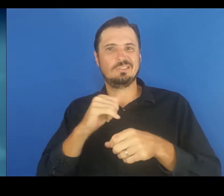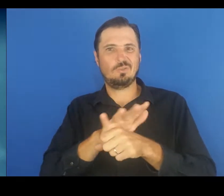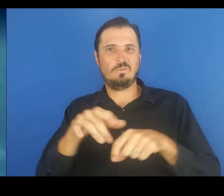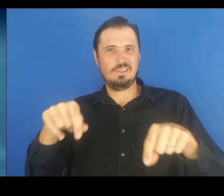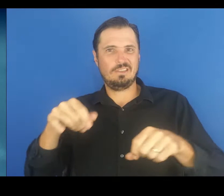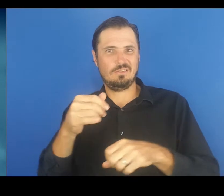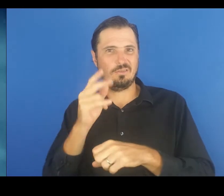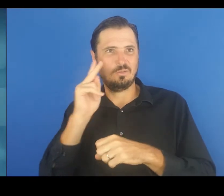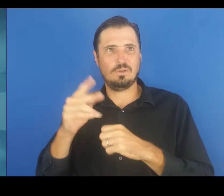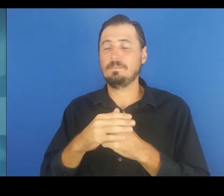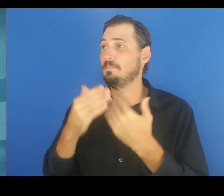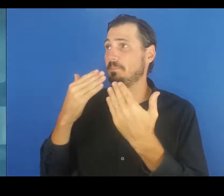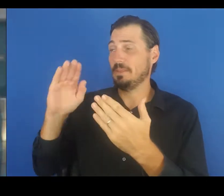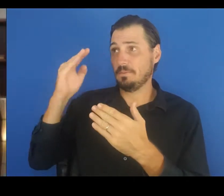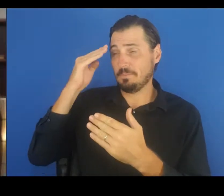Thank you, Mayor Kawakami.